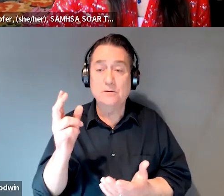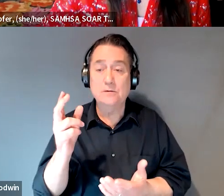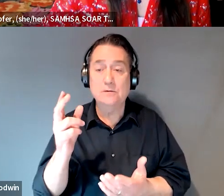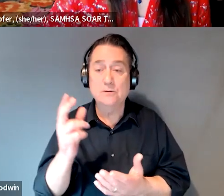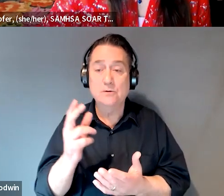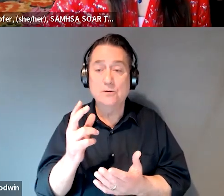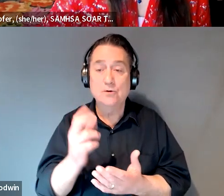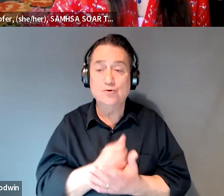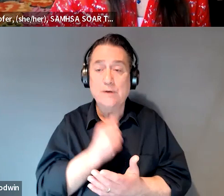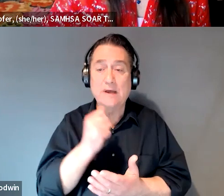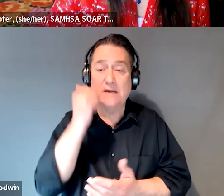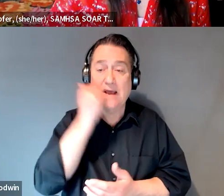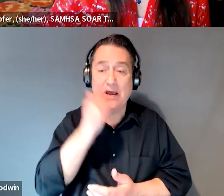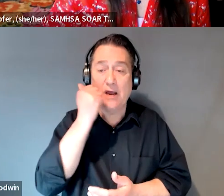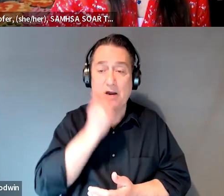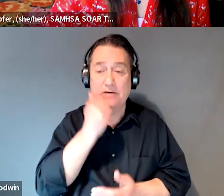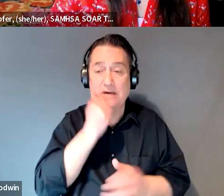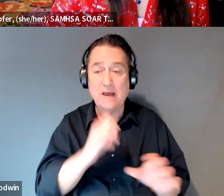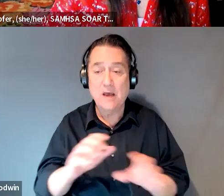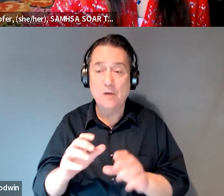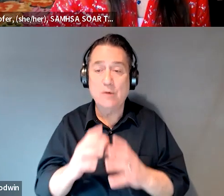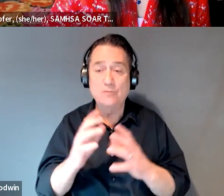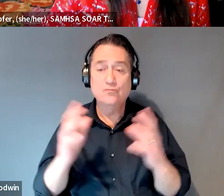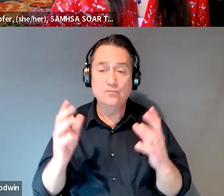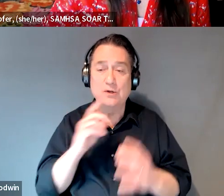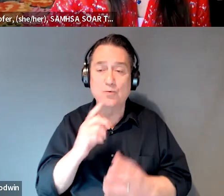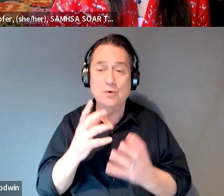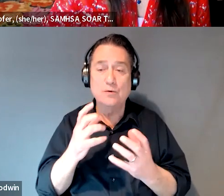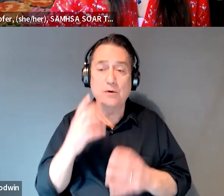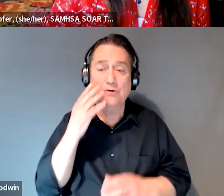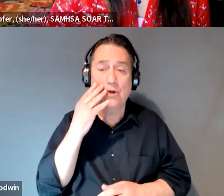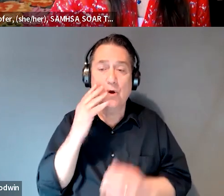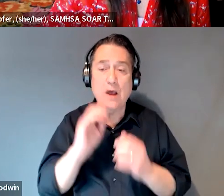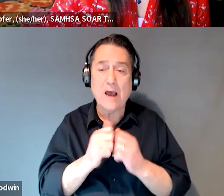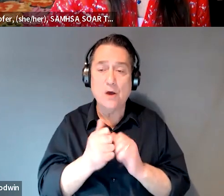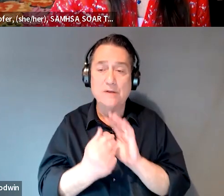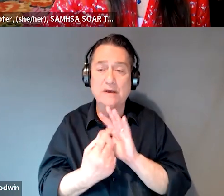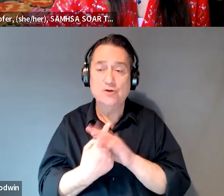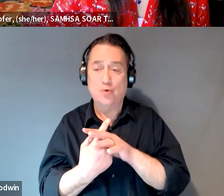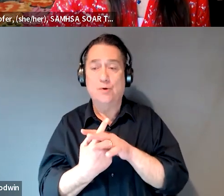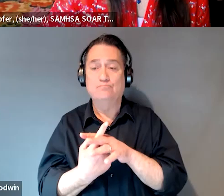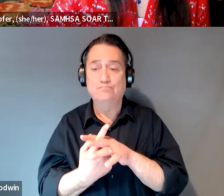but the biggest things that we wanna know are how they came in and then what kind of happened